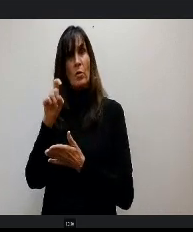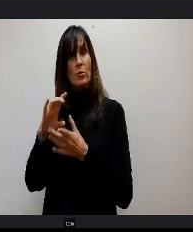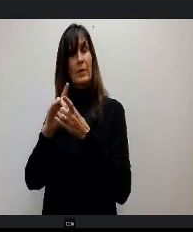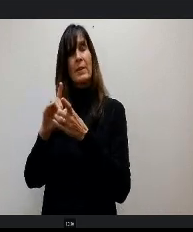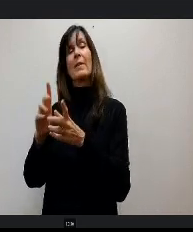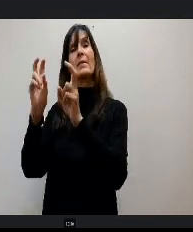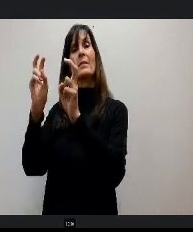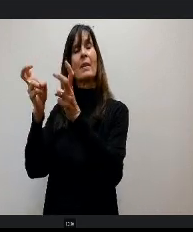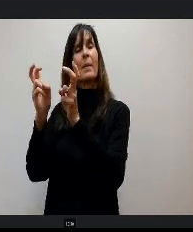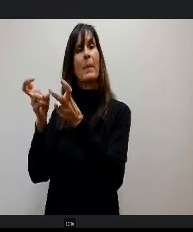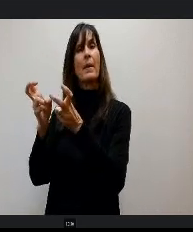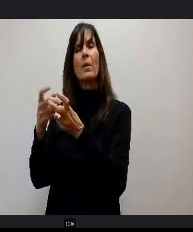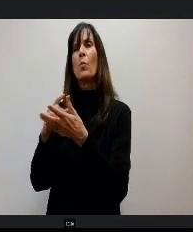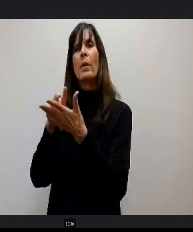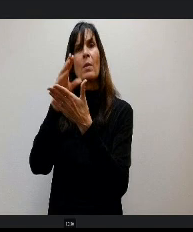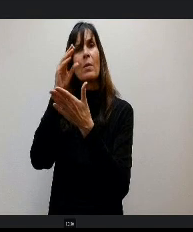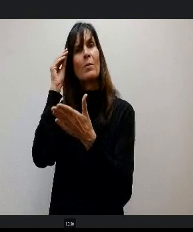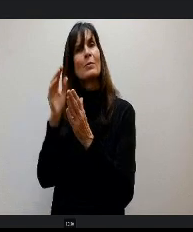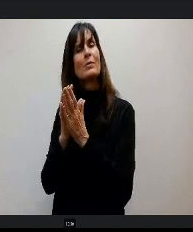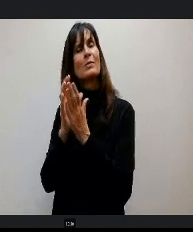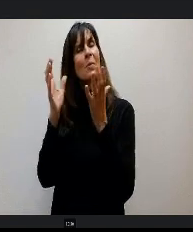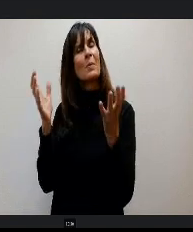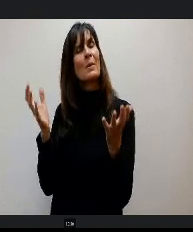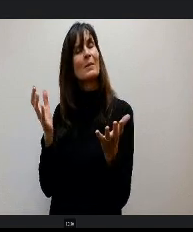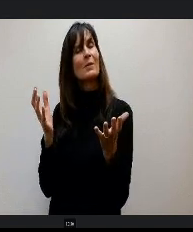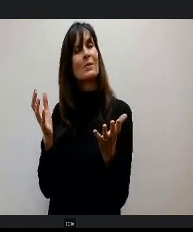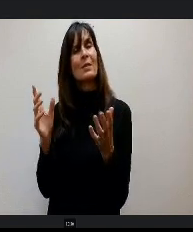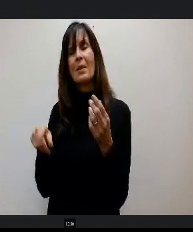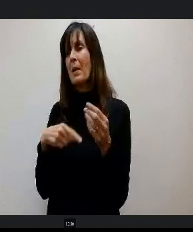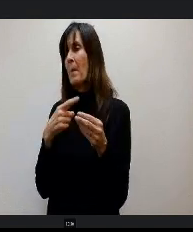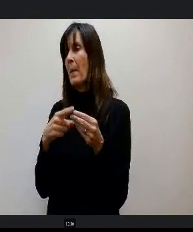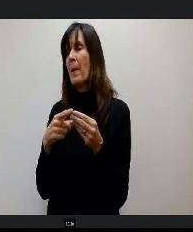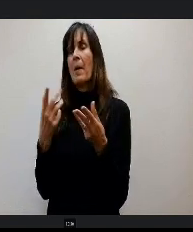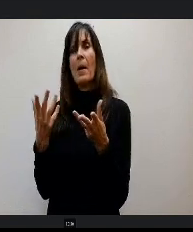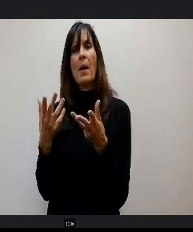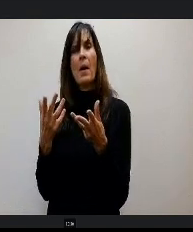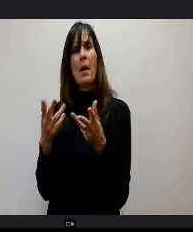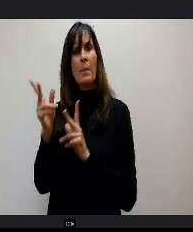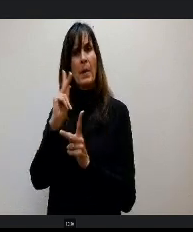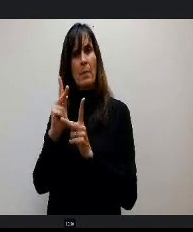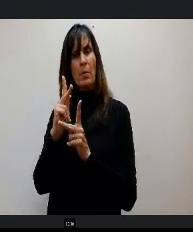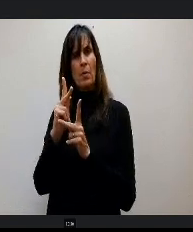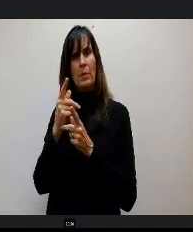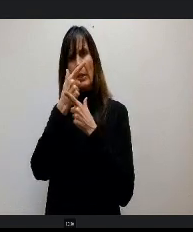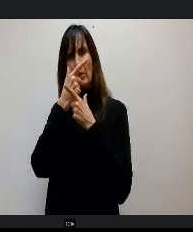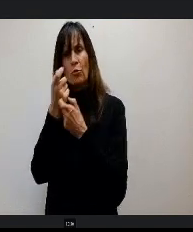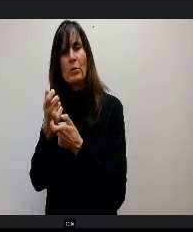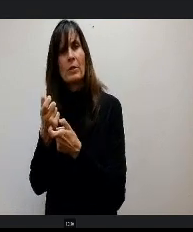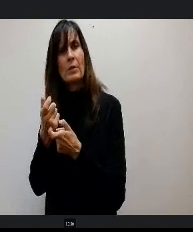e just really learned a lot about what are people keen in on and what do we need to continue to really